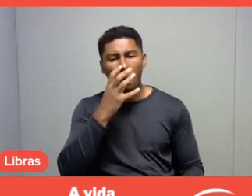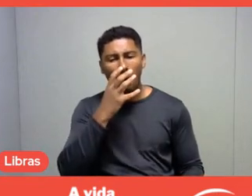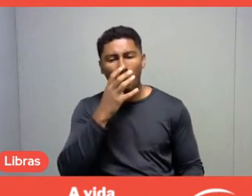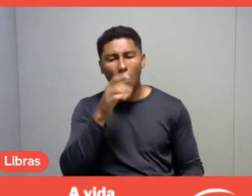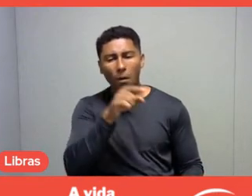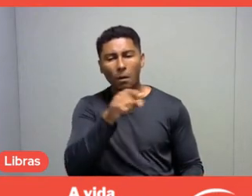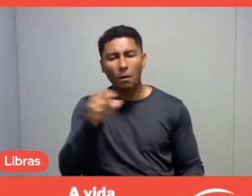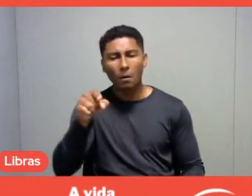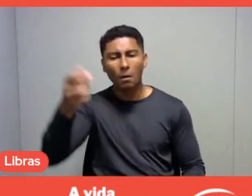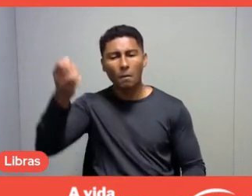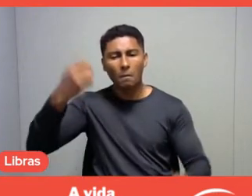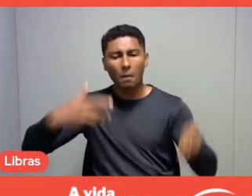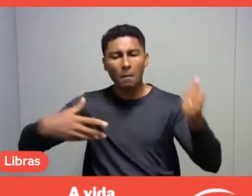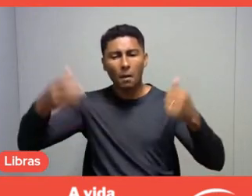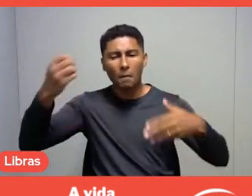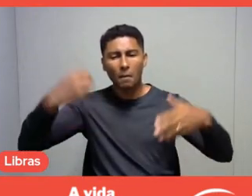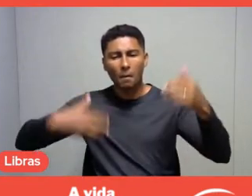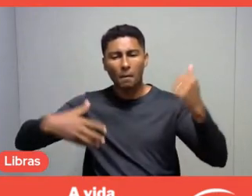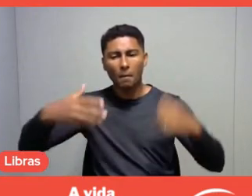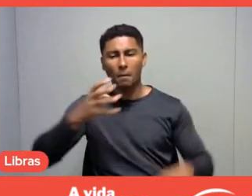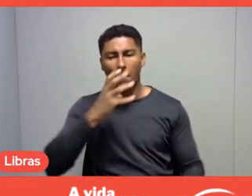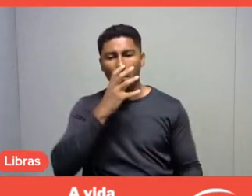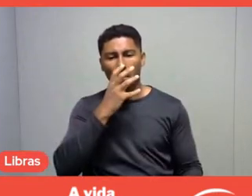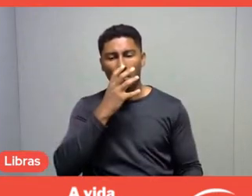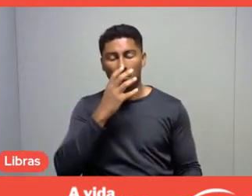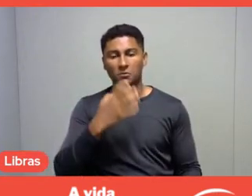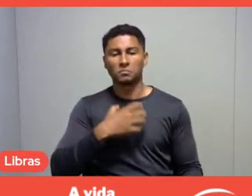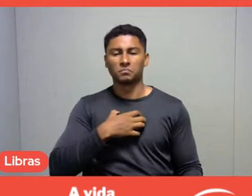And I think it makes me very proud, you know,